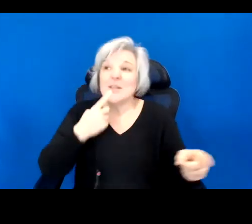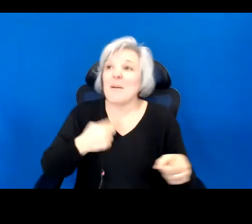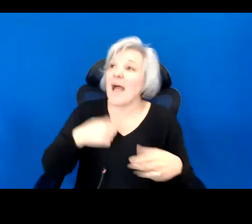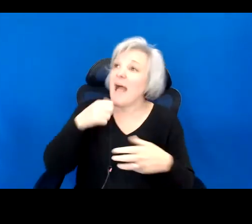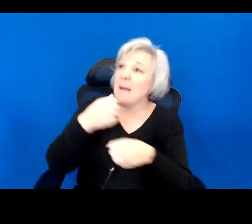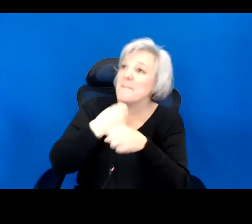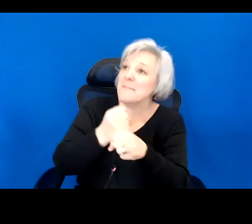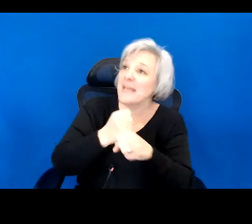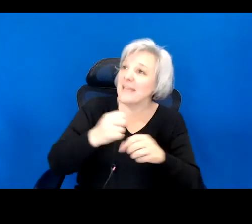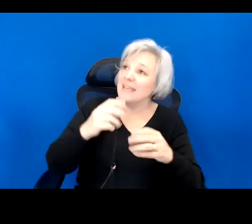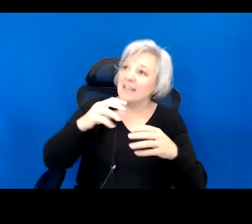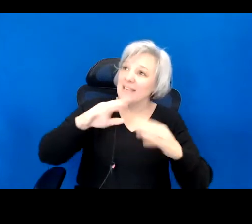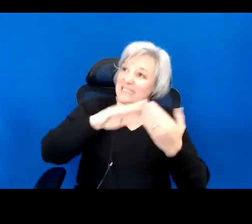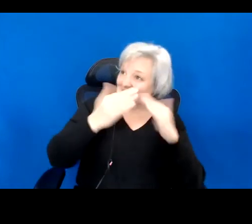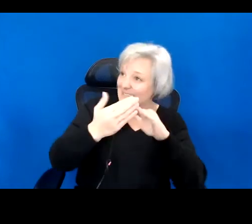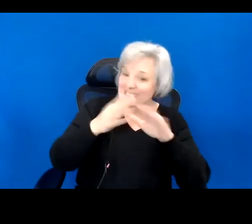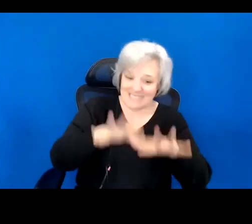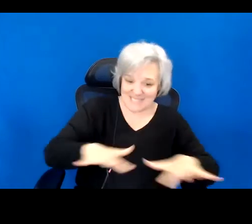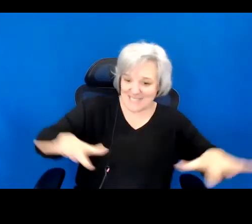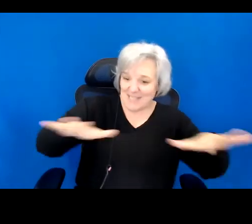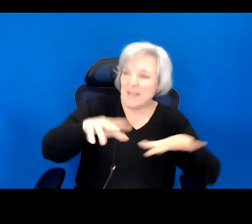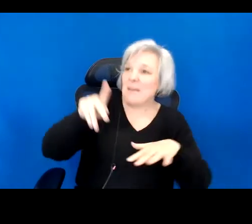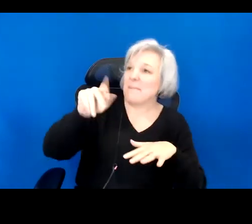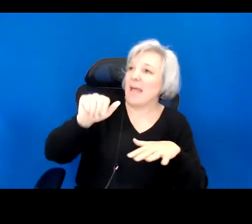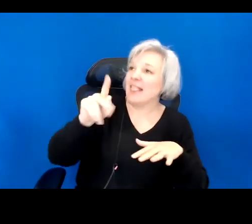village. The Powhatan people are represented by banana